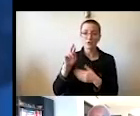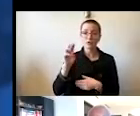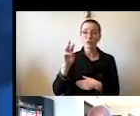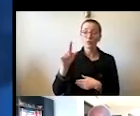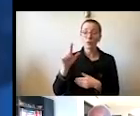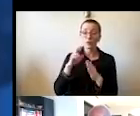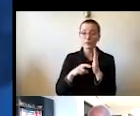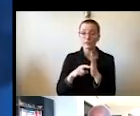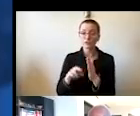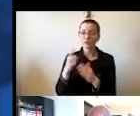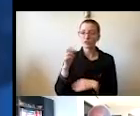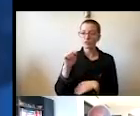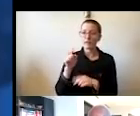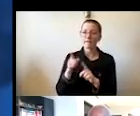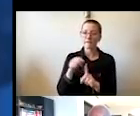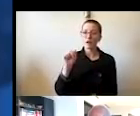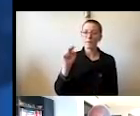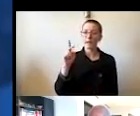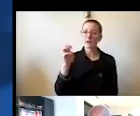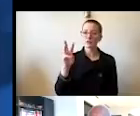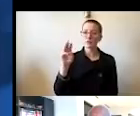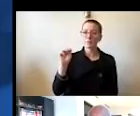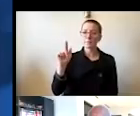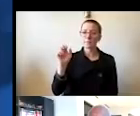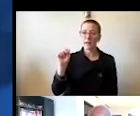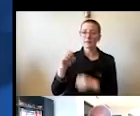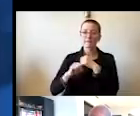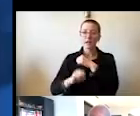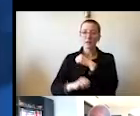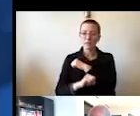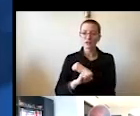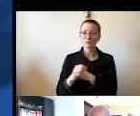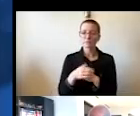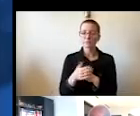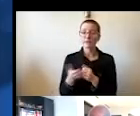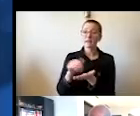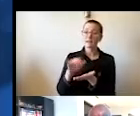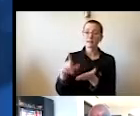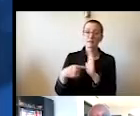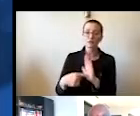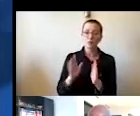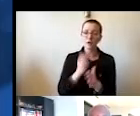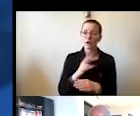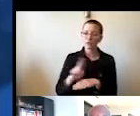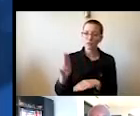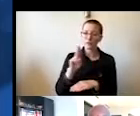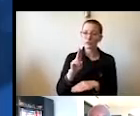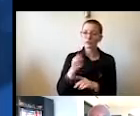which once again, we see this university recognized as a leading light in scholarship in the humanities.